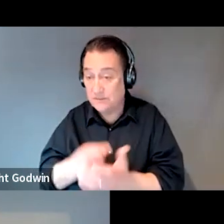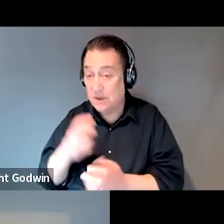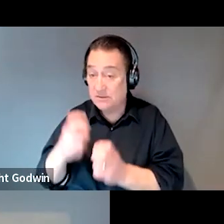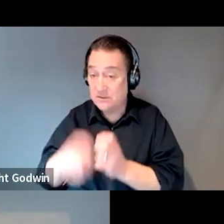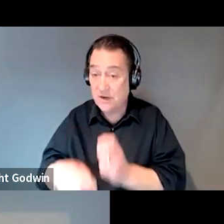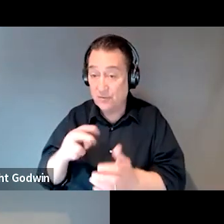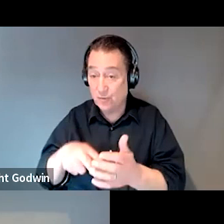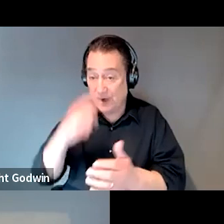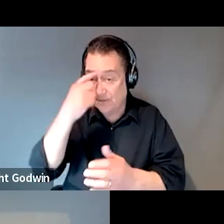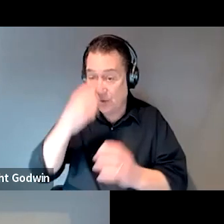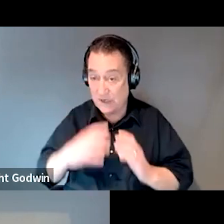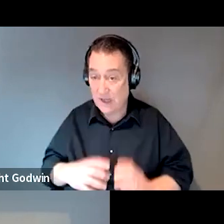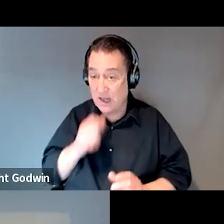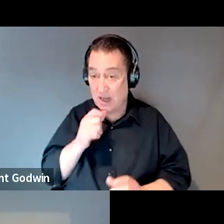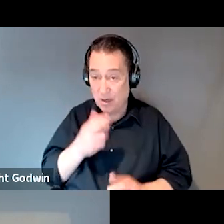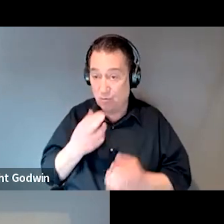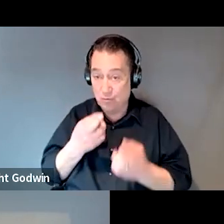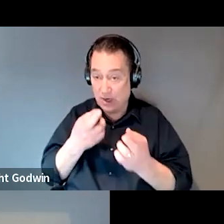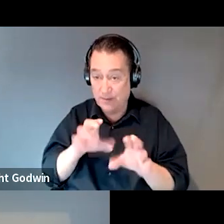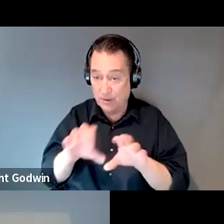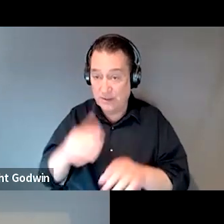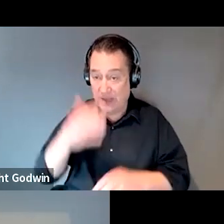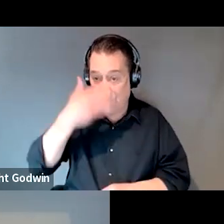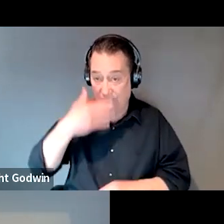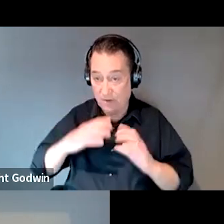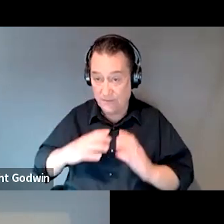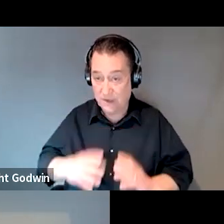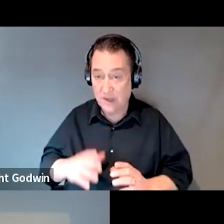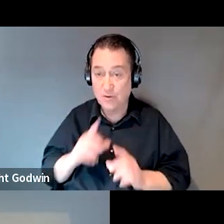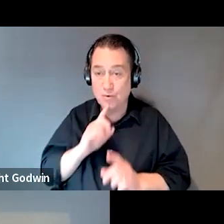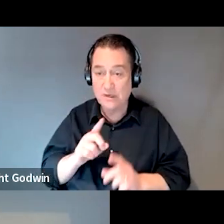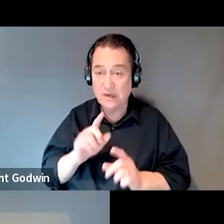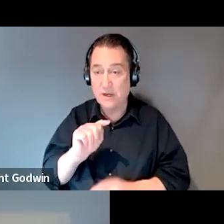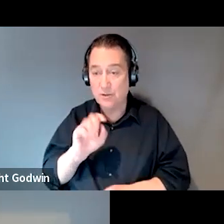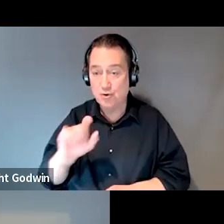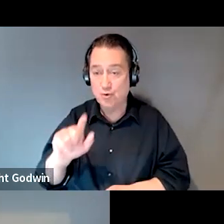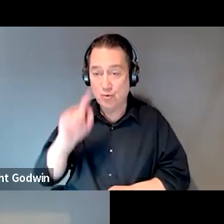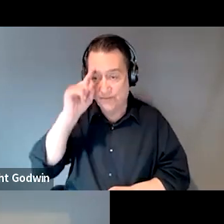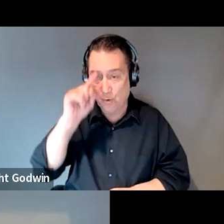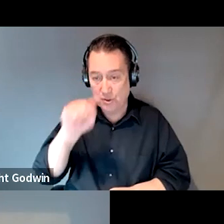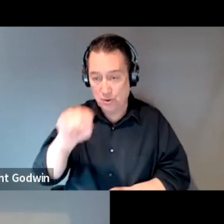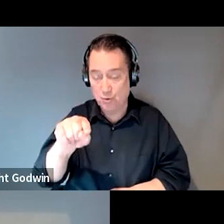so I don't recommend doing that in front of the client. This is more so a tool for you. You know, it could say anything.